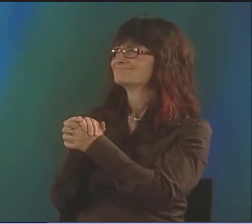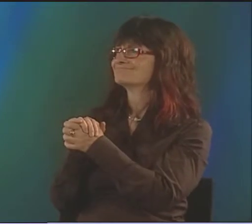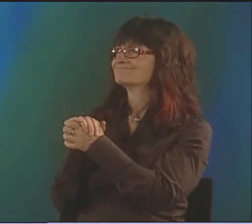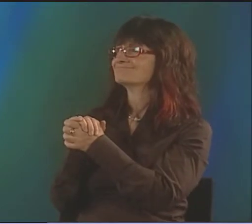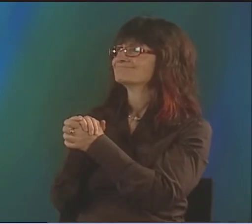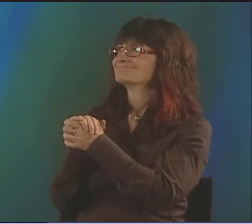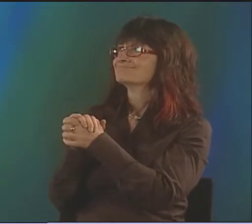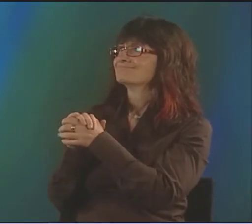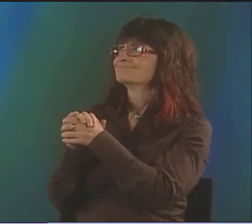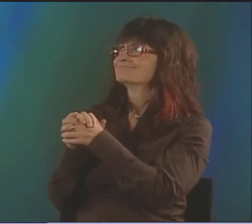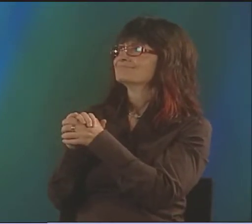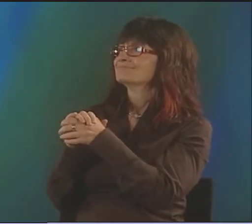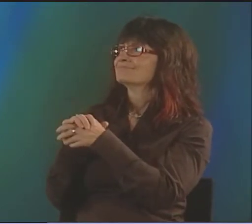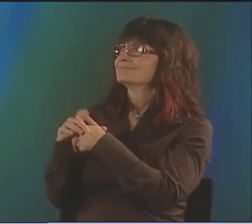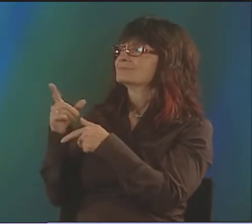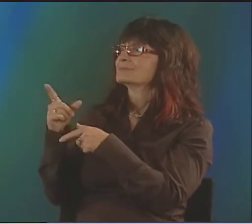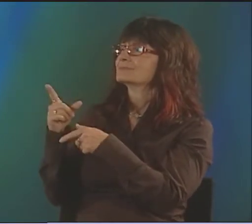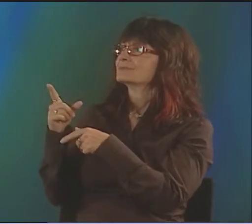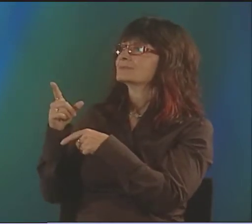YOU KNOW, A KIND OF POETIC ART FORM, BUT...